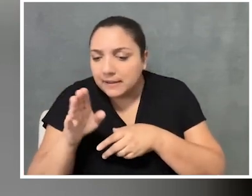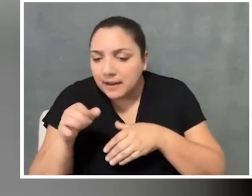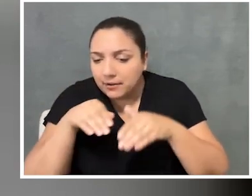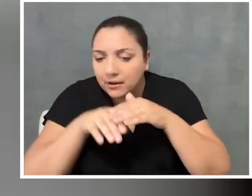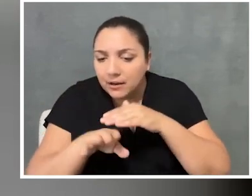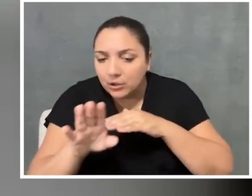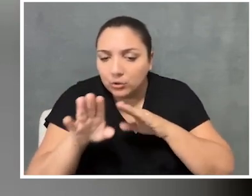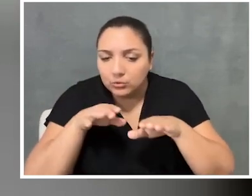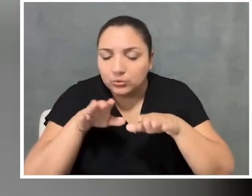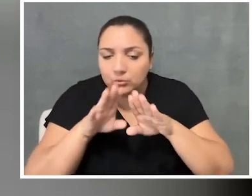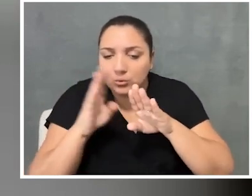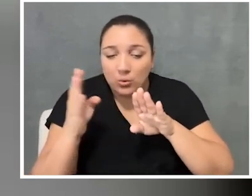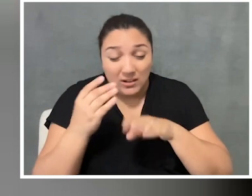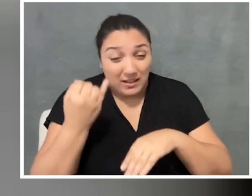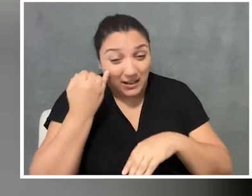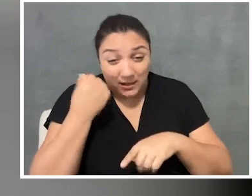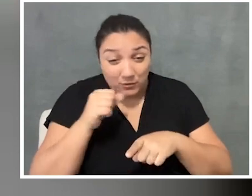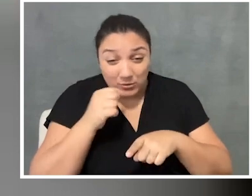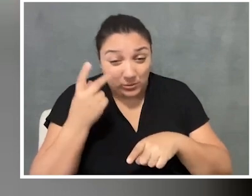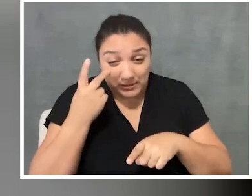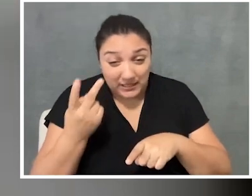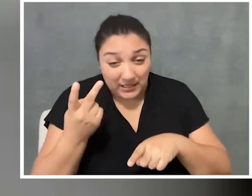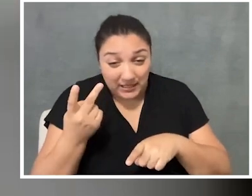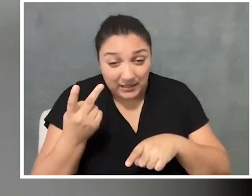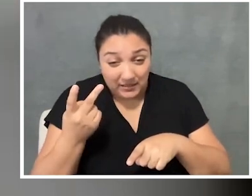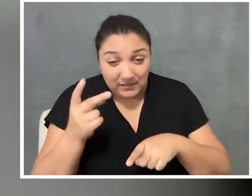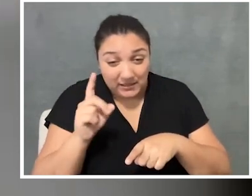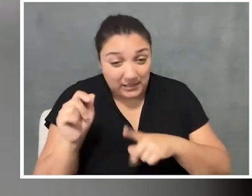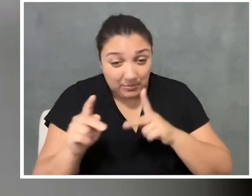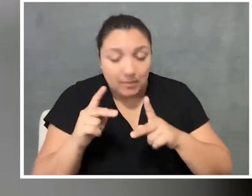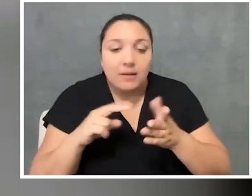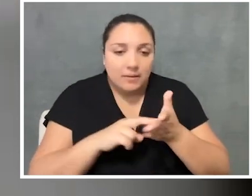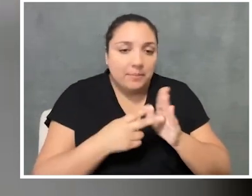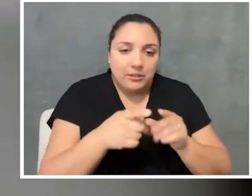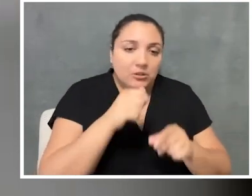if you're not seeing disabled folks walk through your doors, it's because you're not accessible.